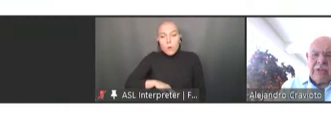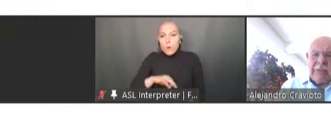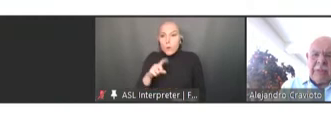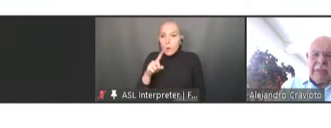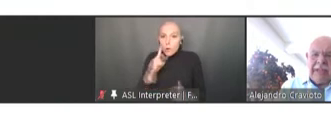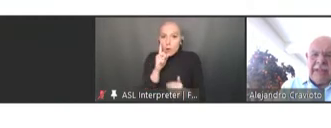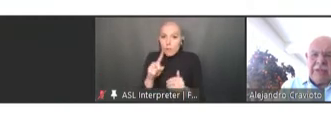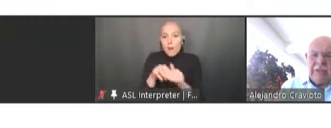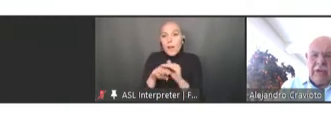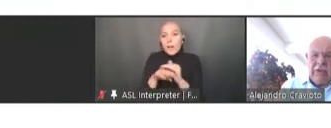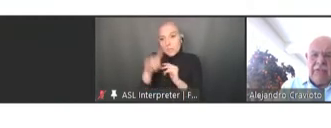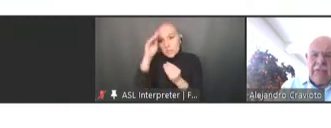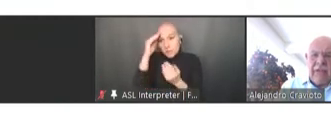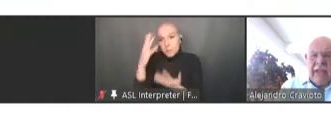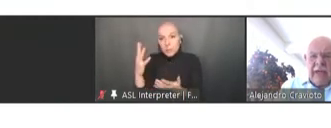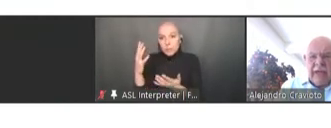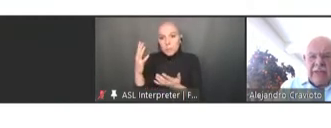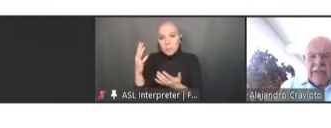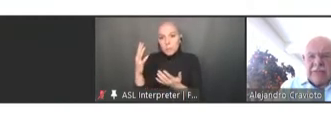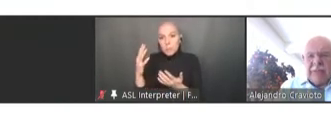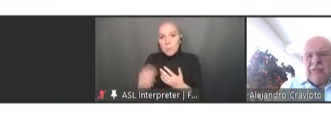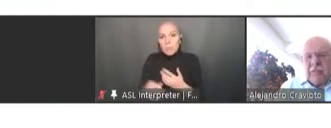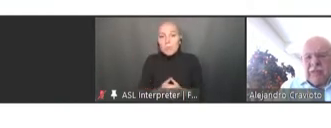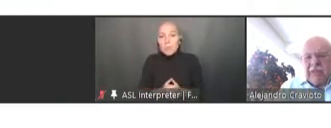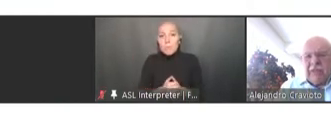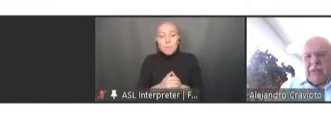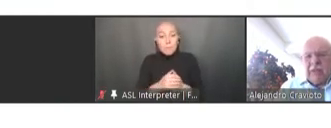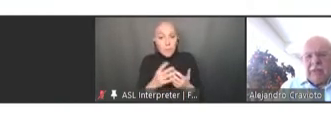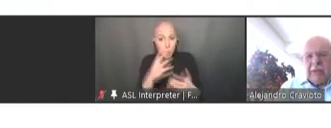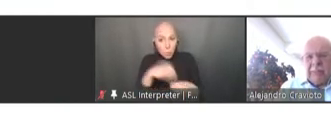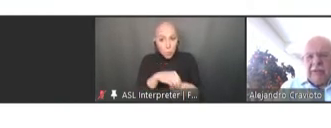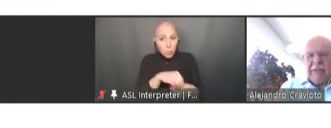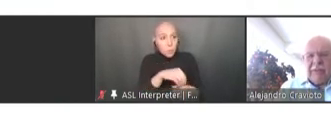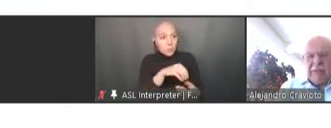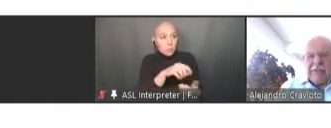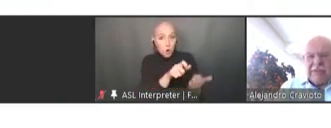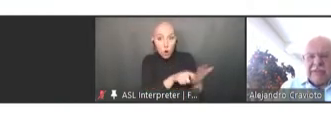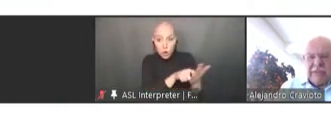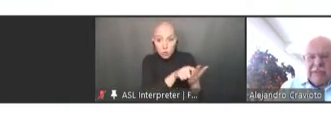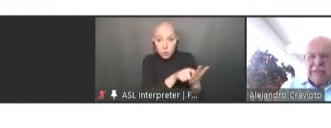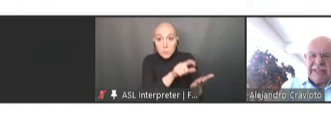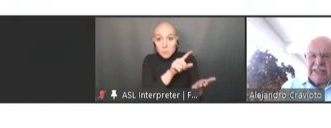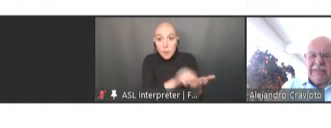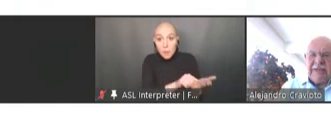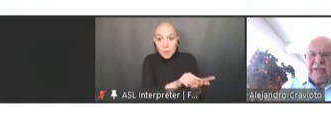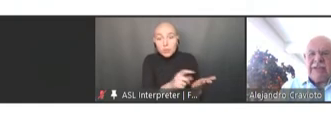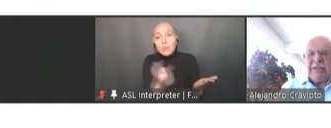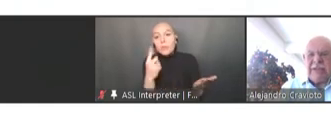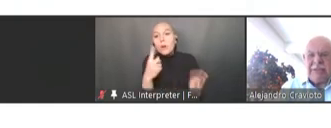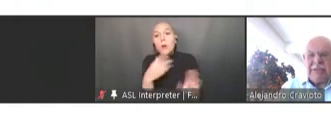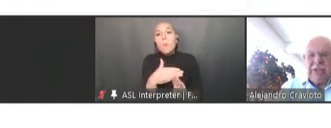the publication of articles before they go through a peer review system which has given us a glimpse